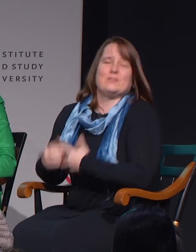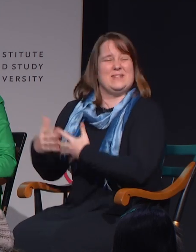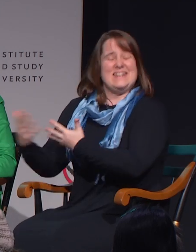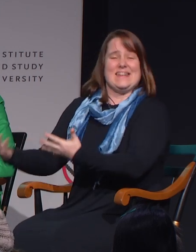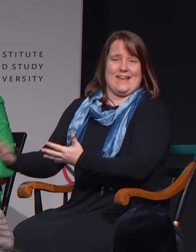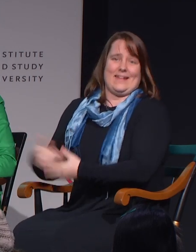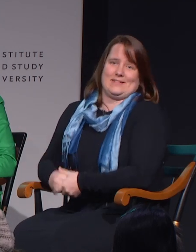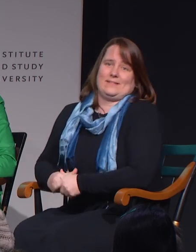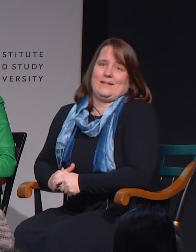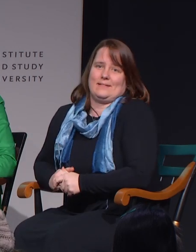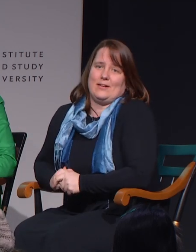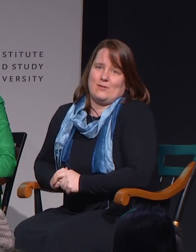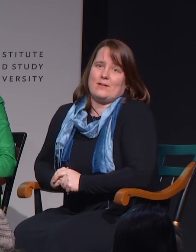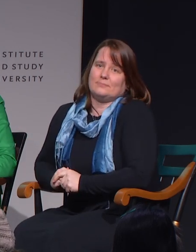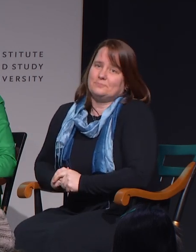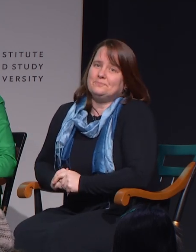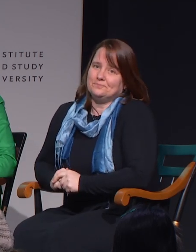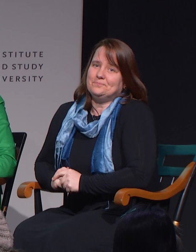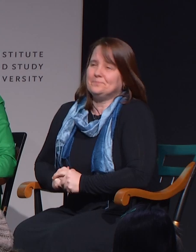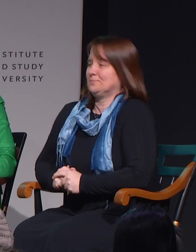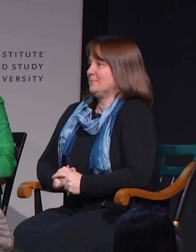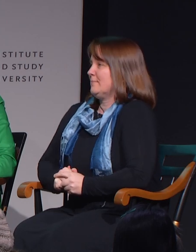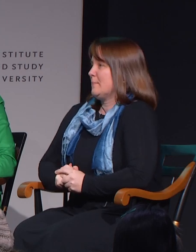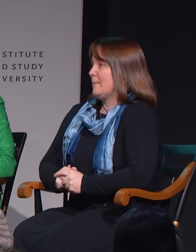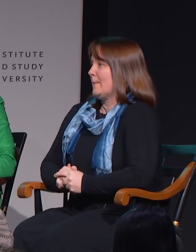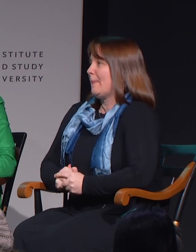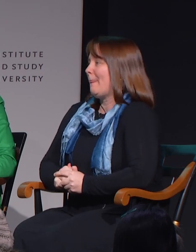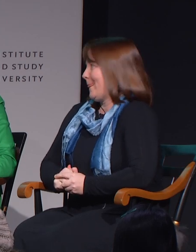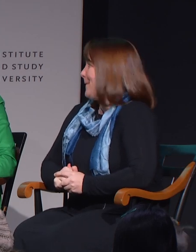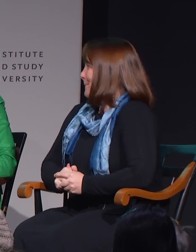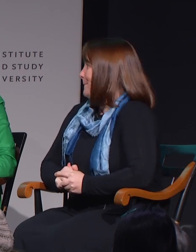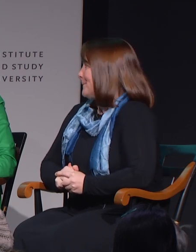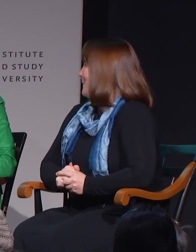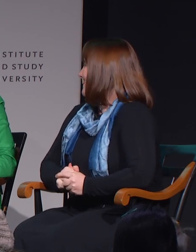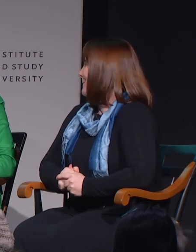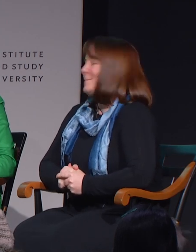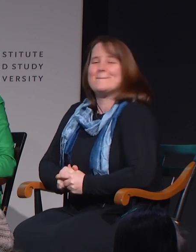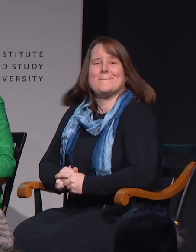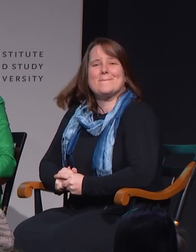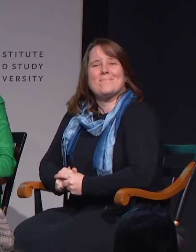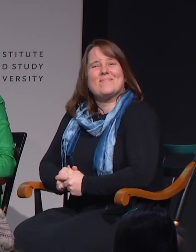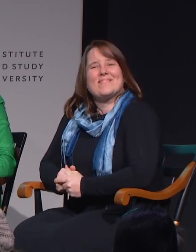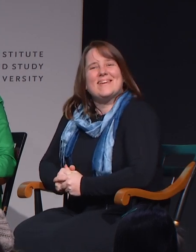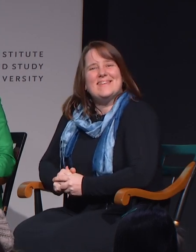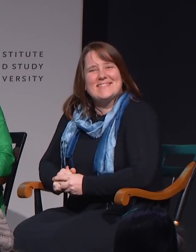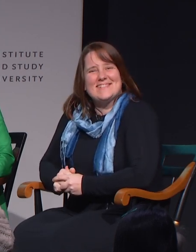to needing that later on. Thank you. Mm-hmm. Yes.